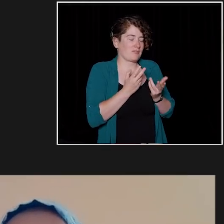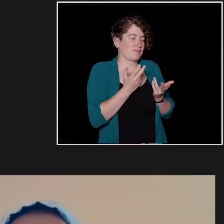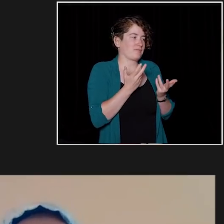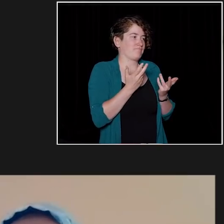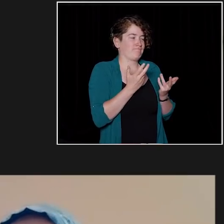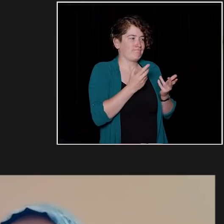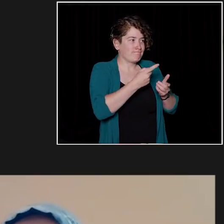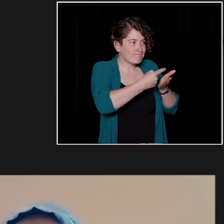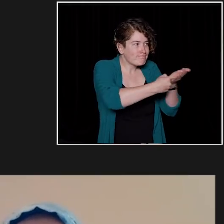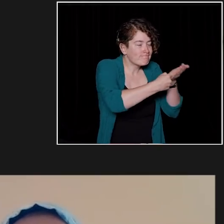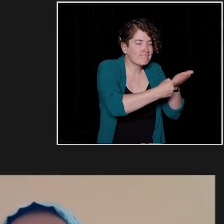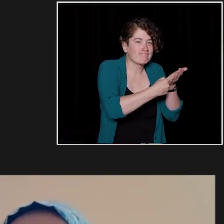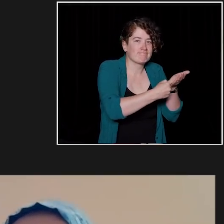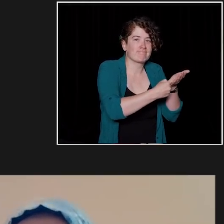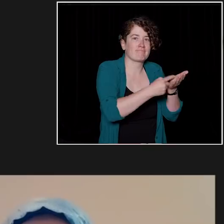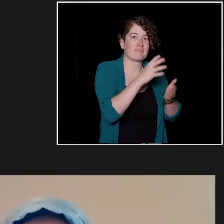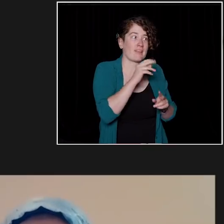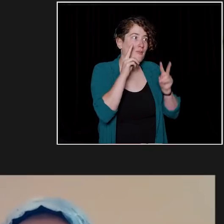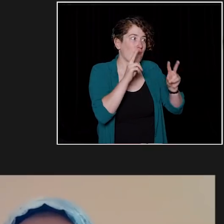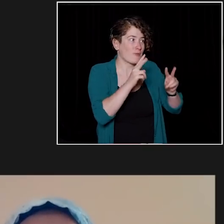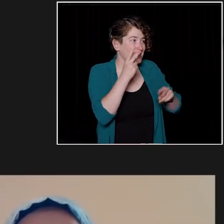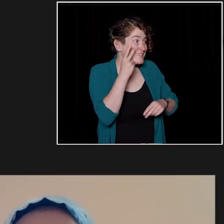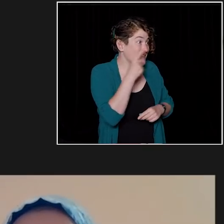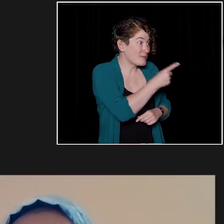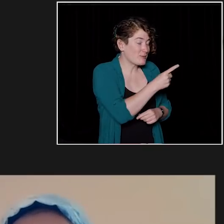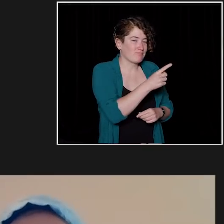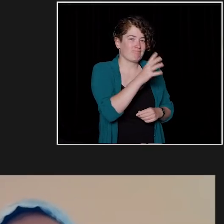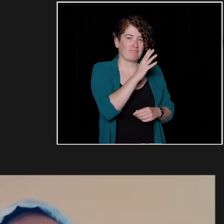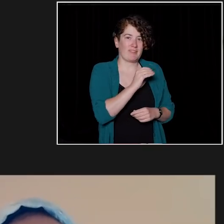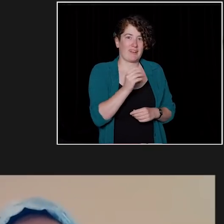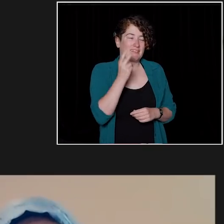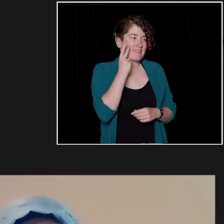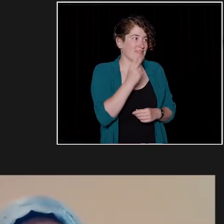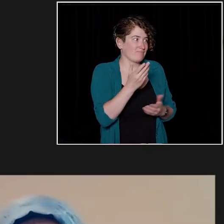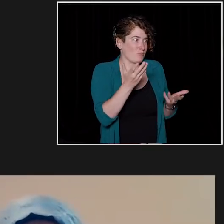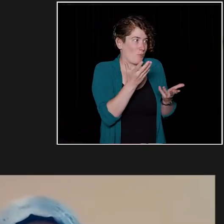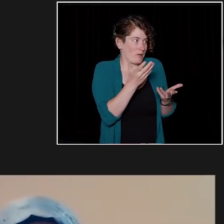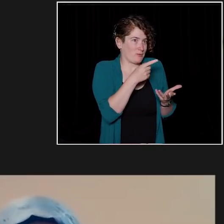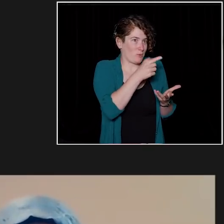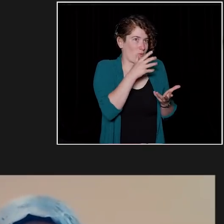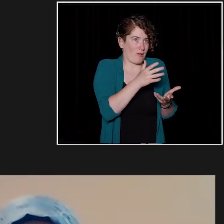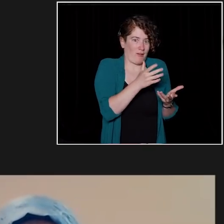I look forward to seeing you around campus and seeing the amazing things that you're going to bring to our campus.